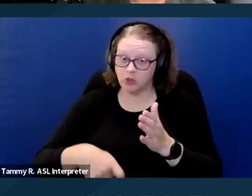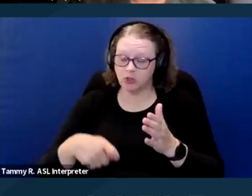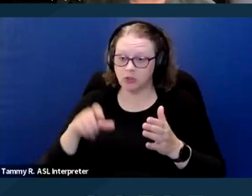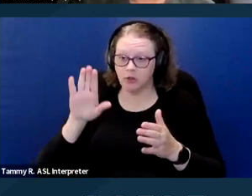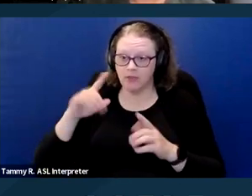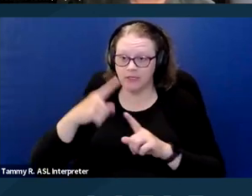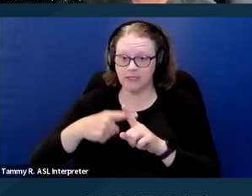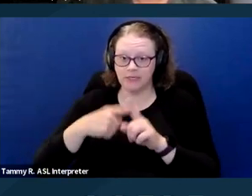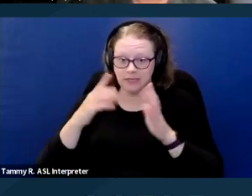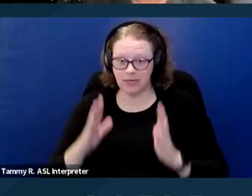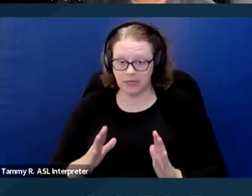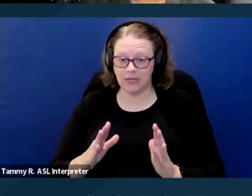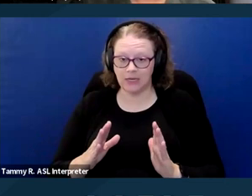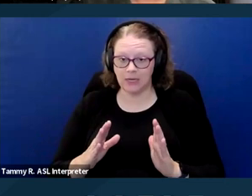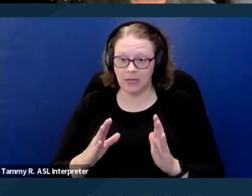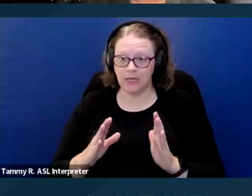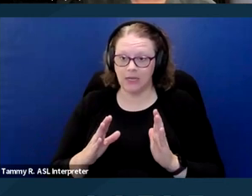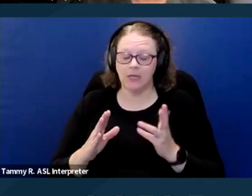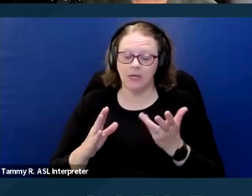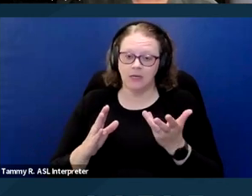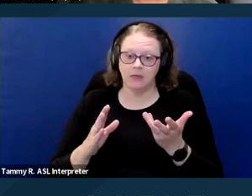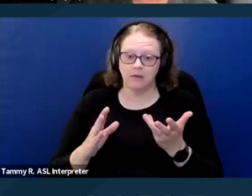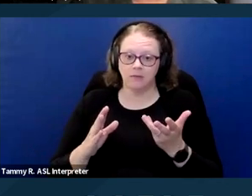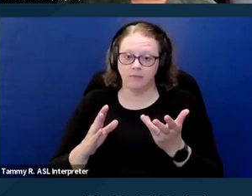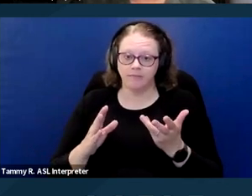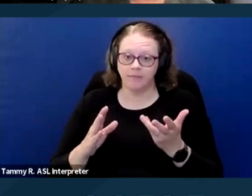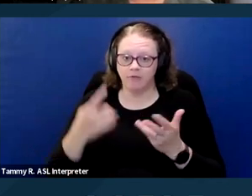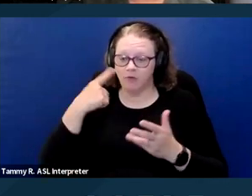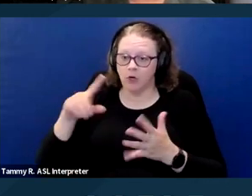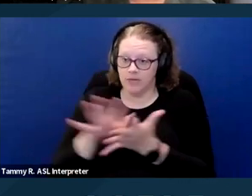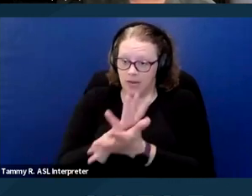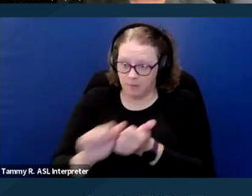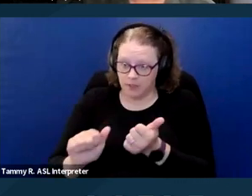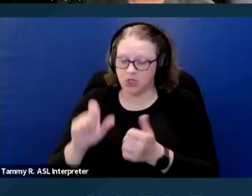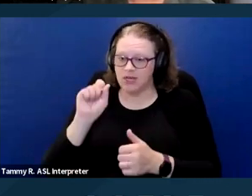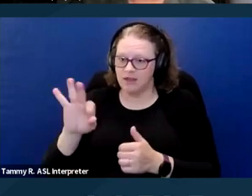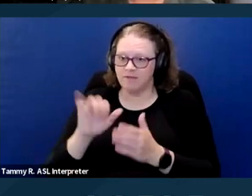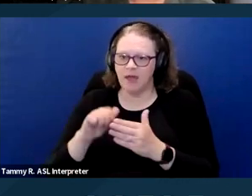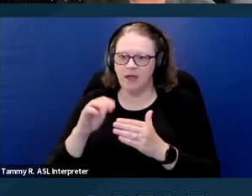above ordinary wear and tear. And if it's the provider's usual practice to charge tenants